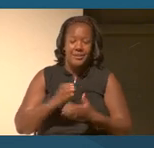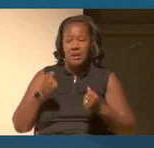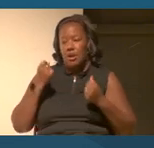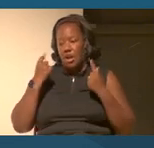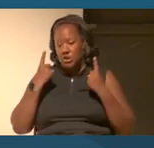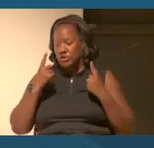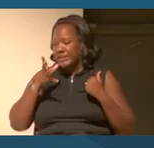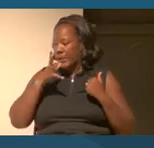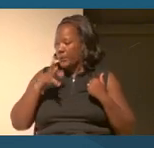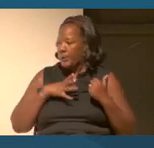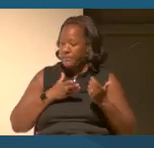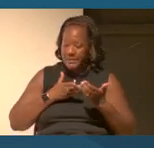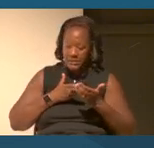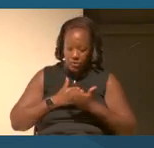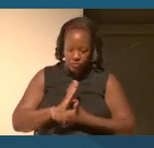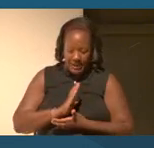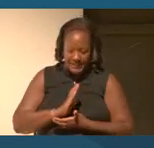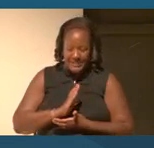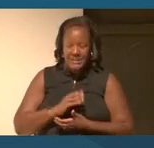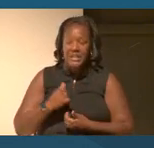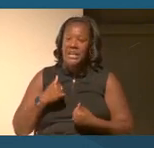such a complicated one.